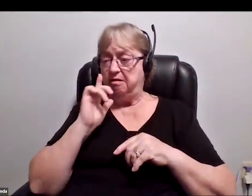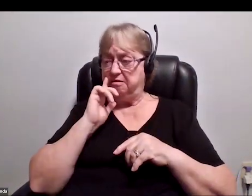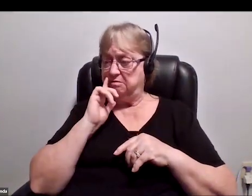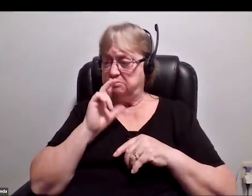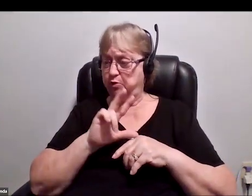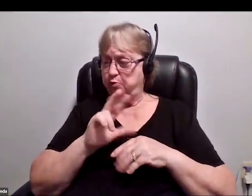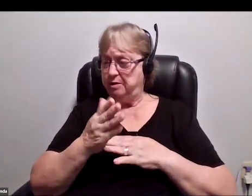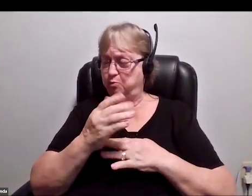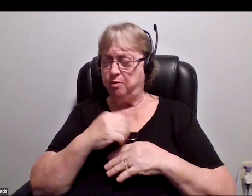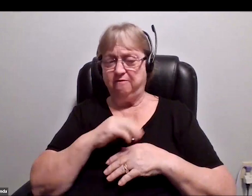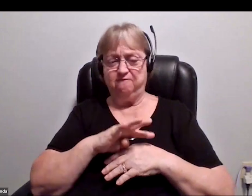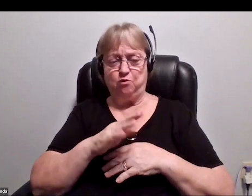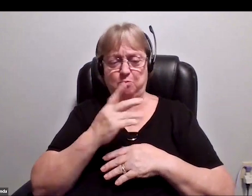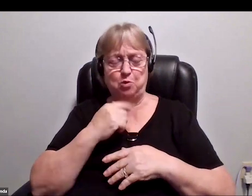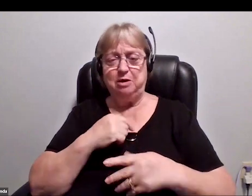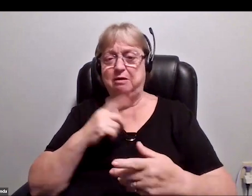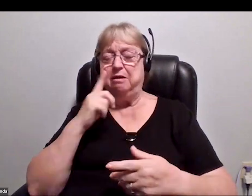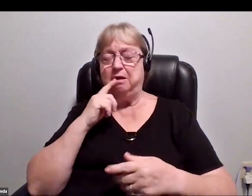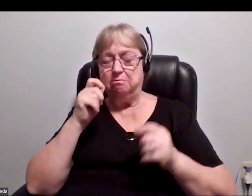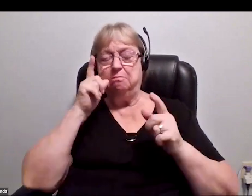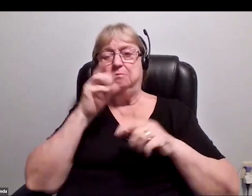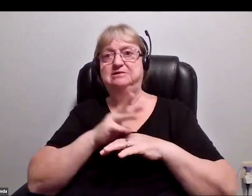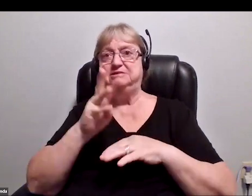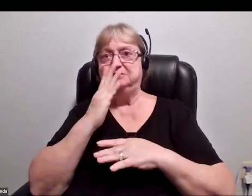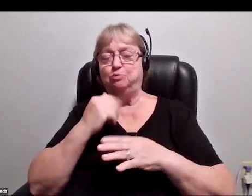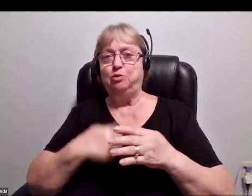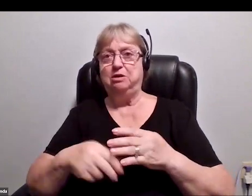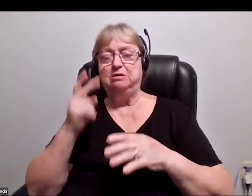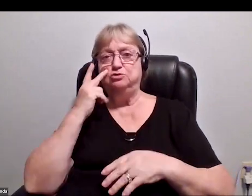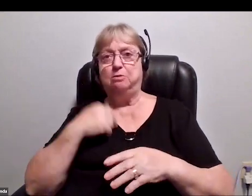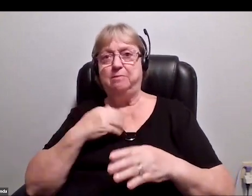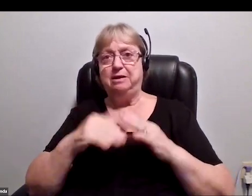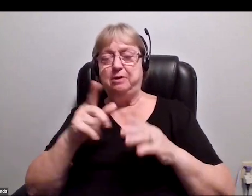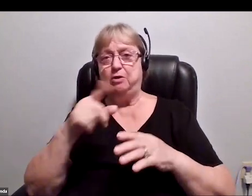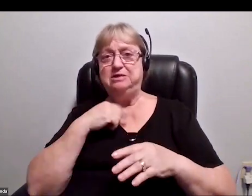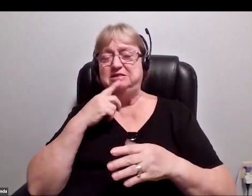He woke up at about 6:00 AM, saw my email, and he tells me that he laid in bed crying for an hour,